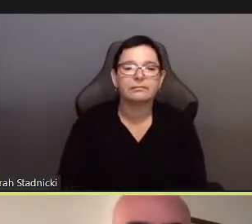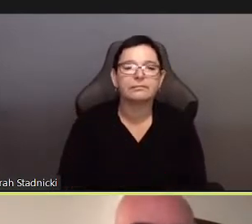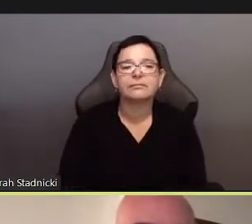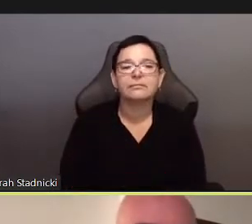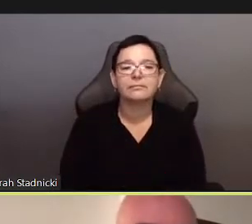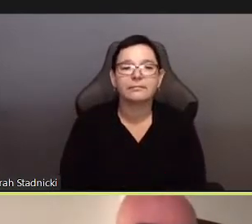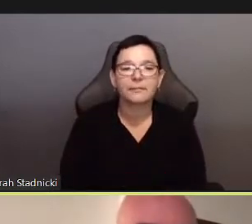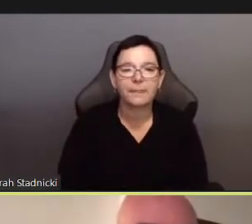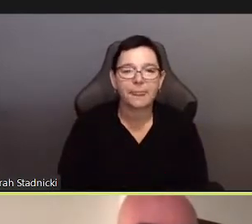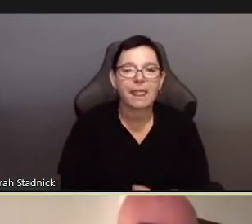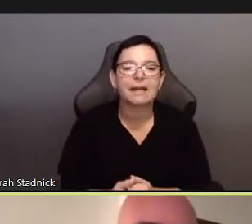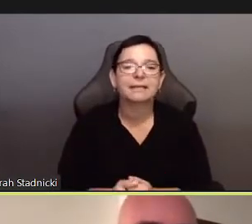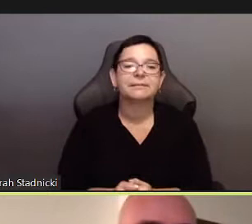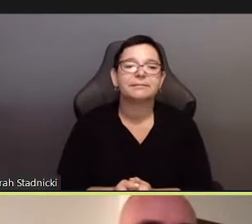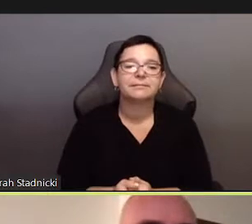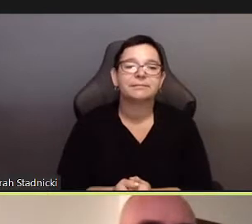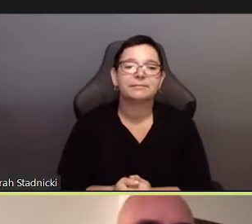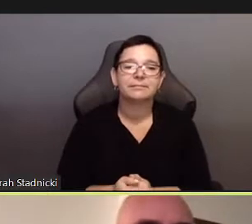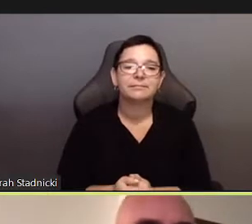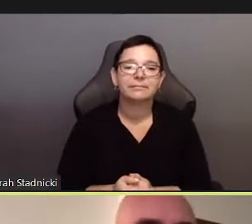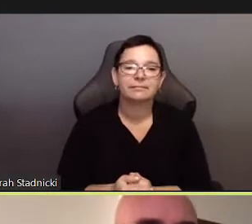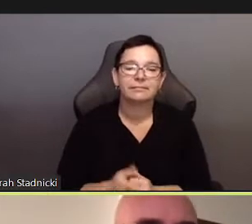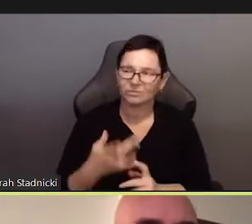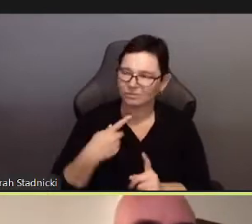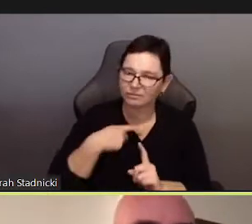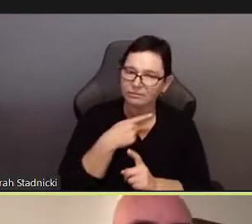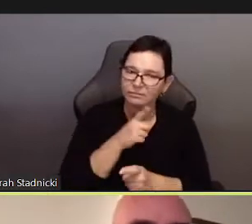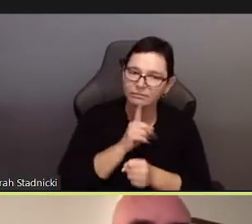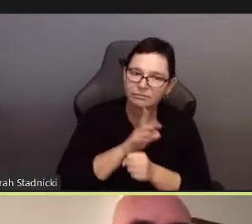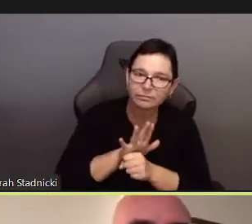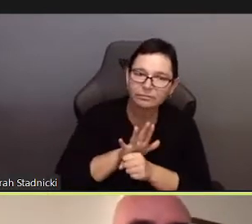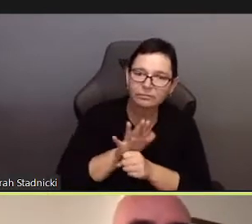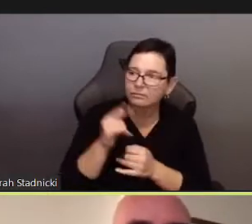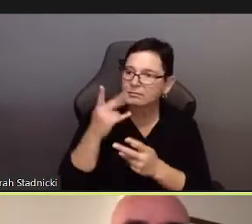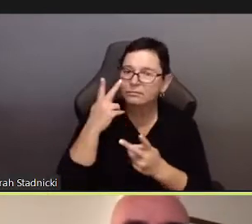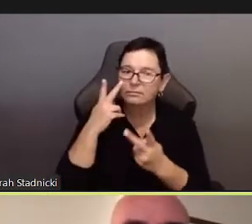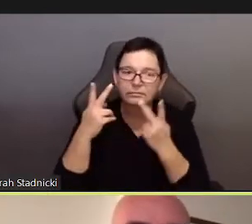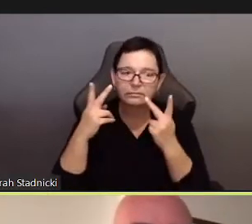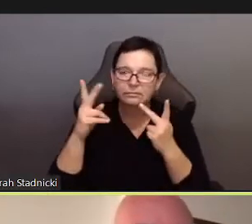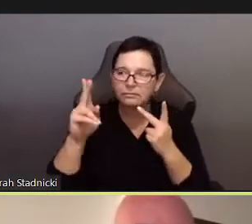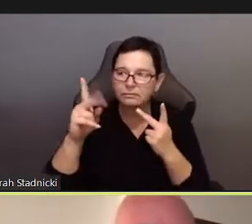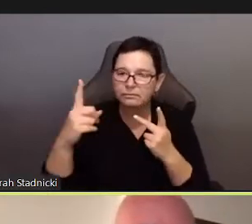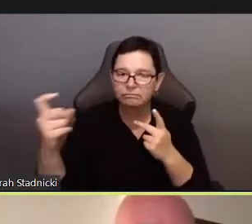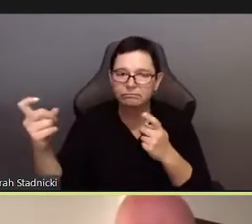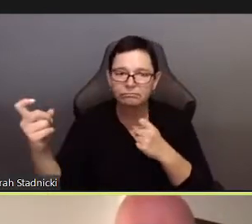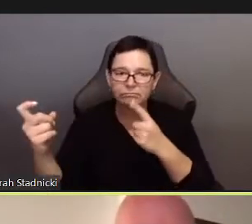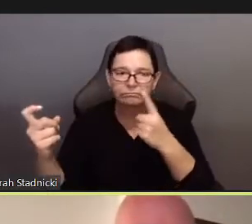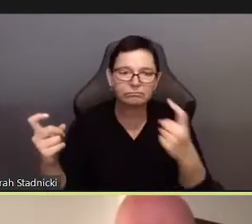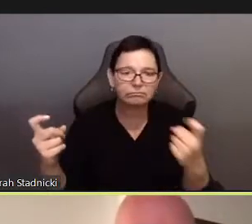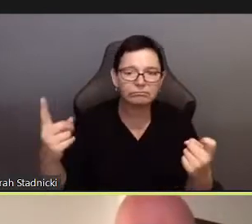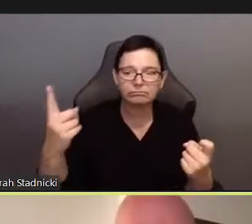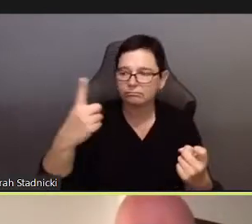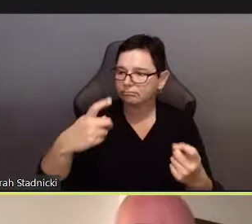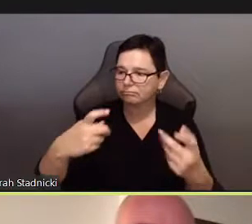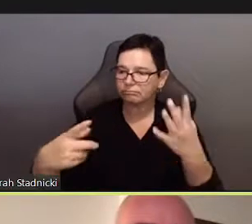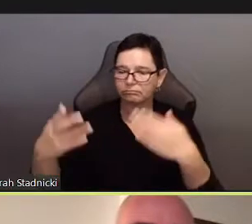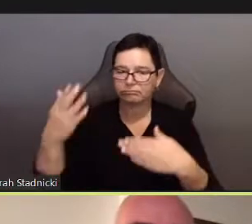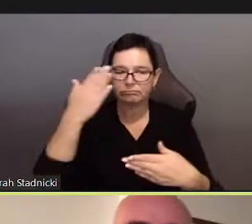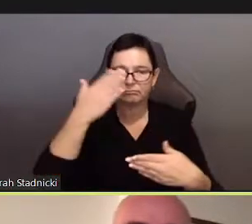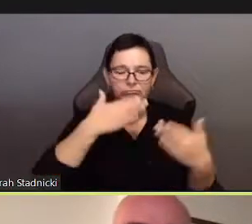In being the ethical affirmation